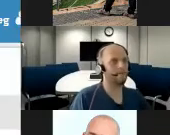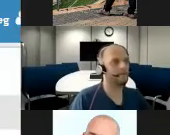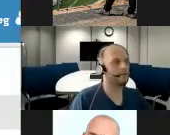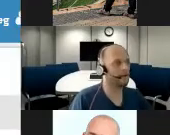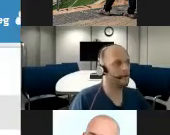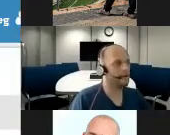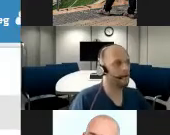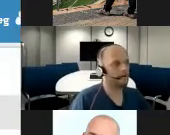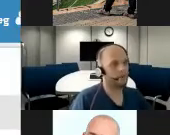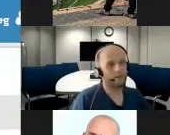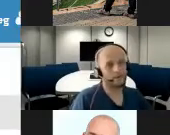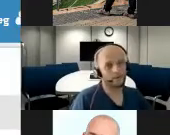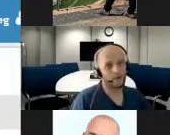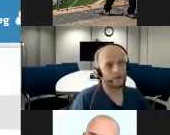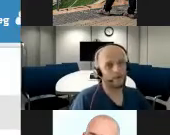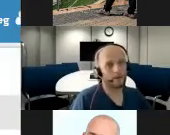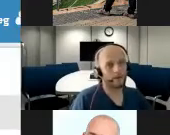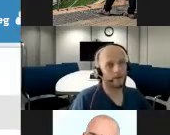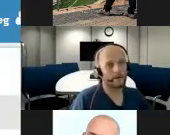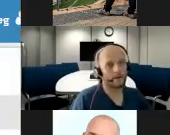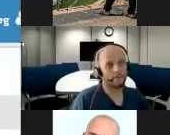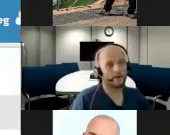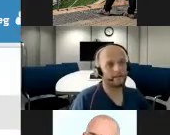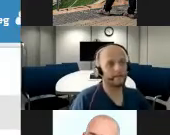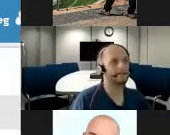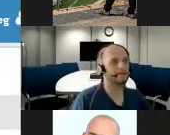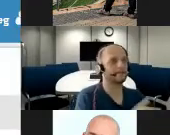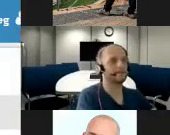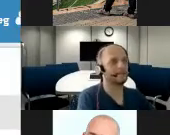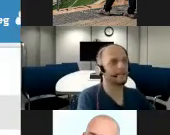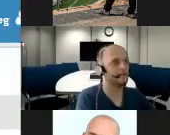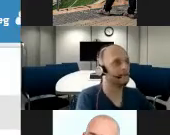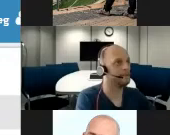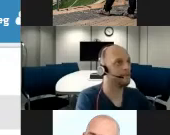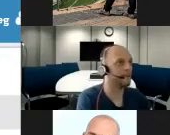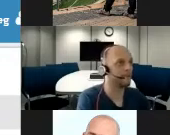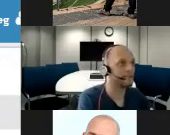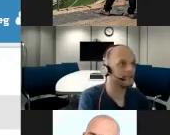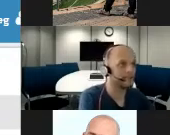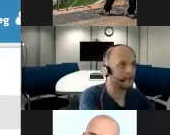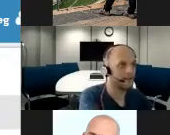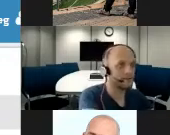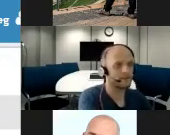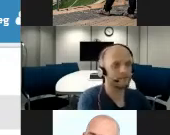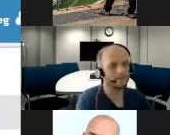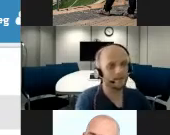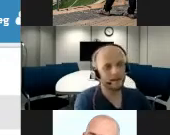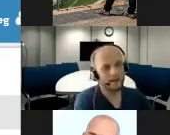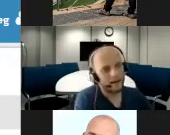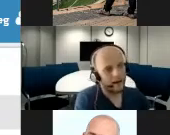We've been together with Omer basically since the beginning of this initiative.